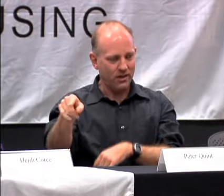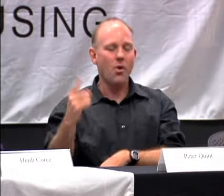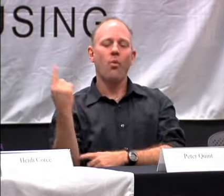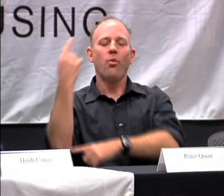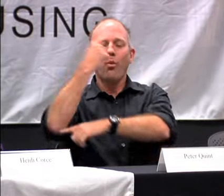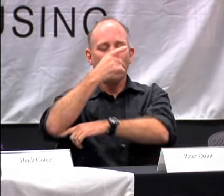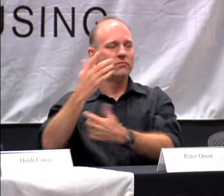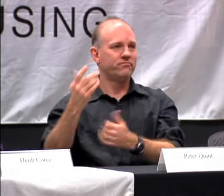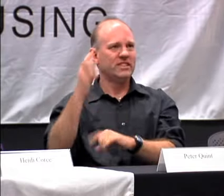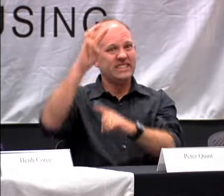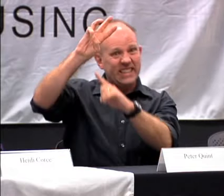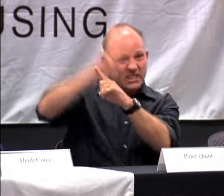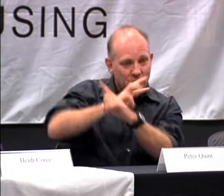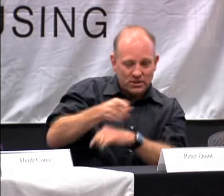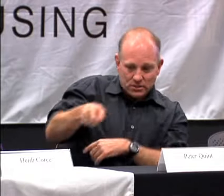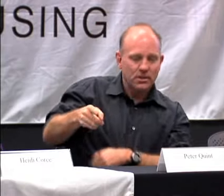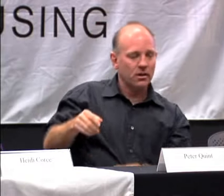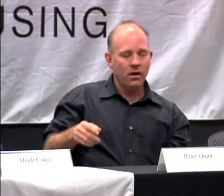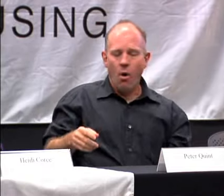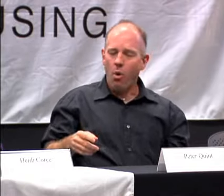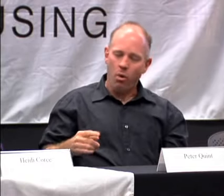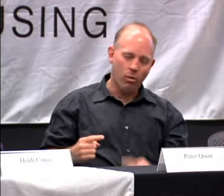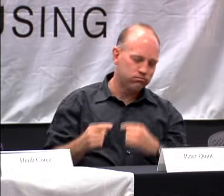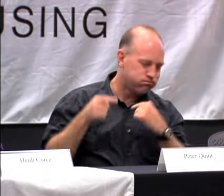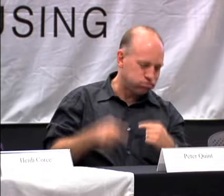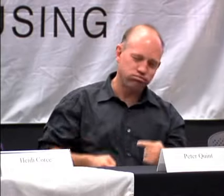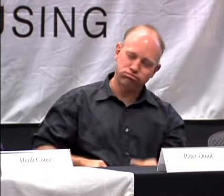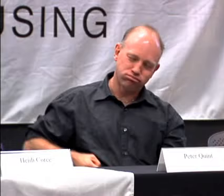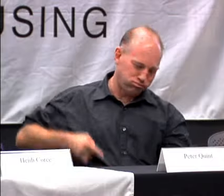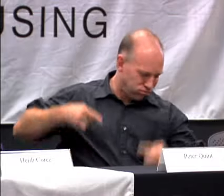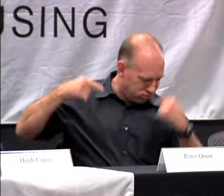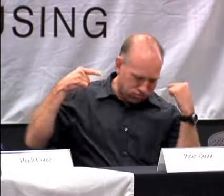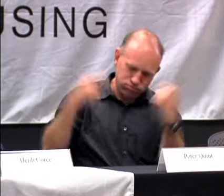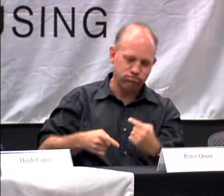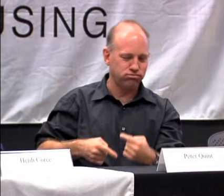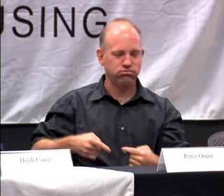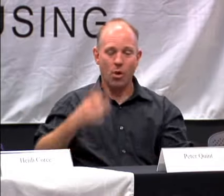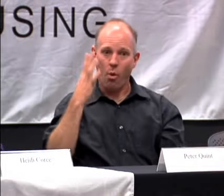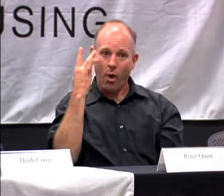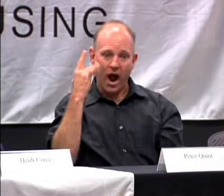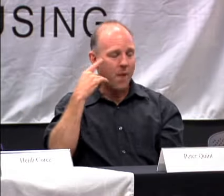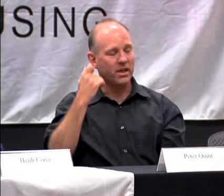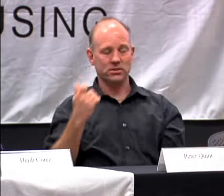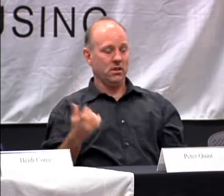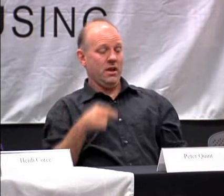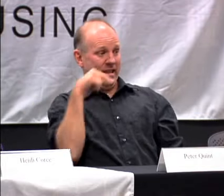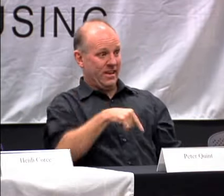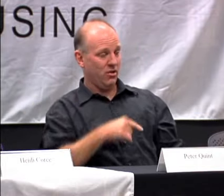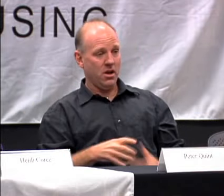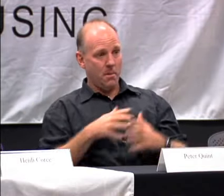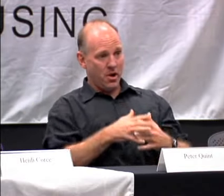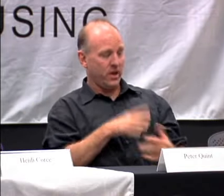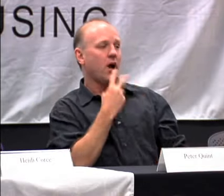I FLEW TO PAKISTAN. I WAS THERE 6 MONTHS AND STRUGGLED BECAUSE